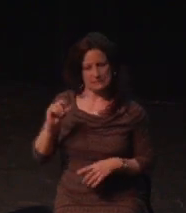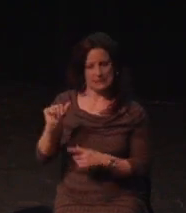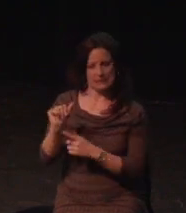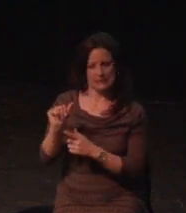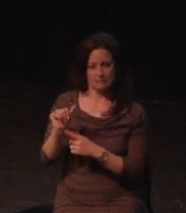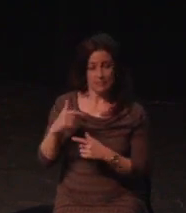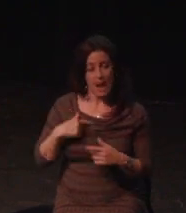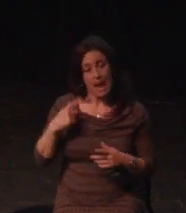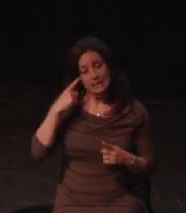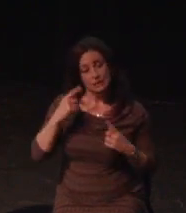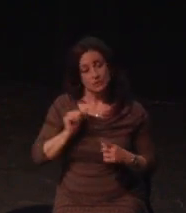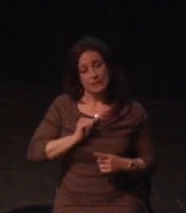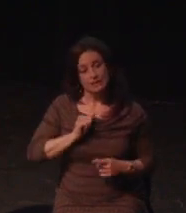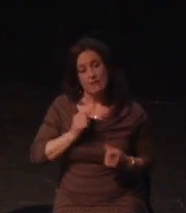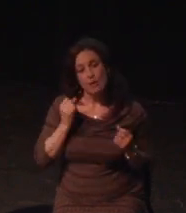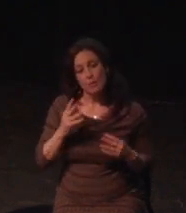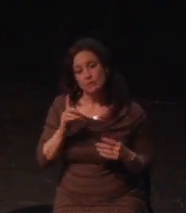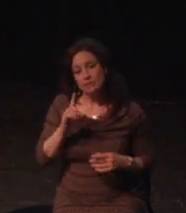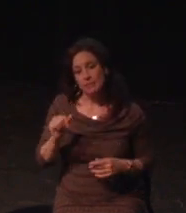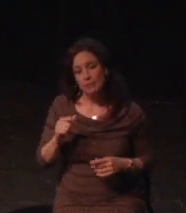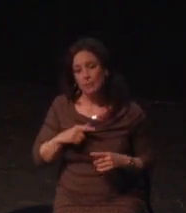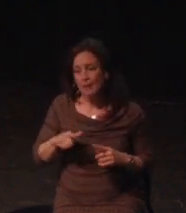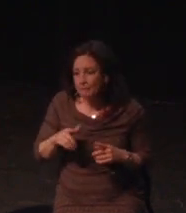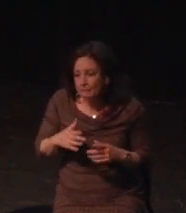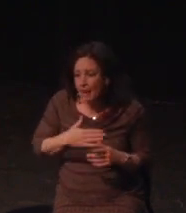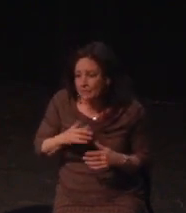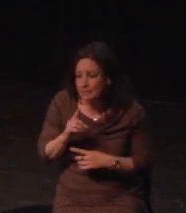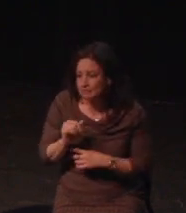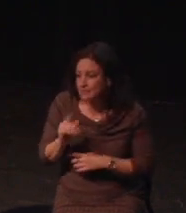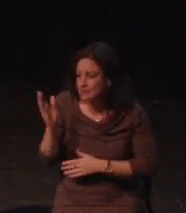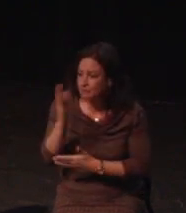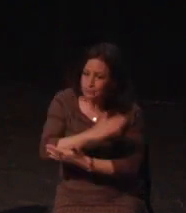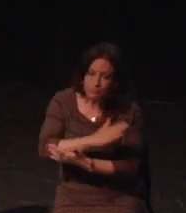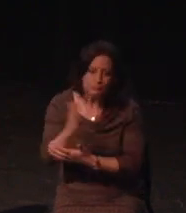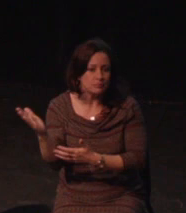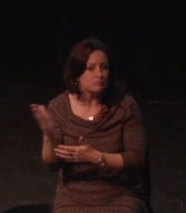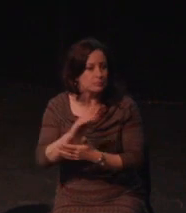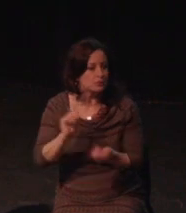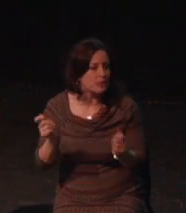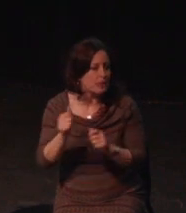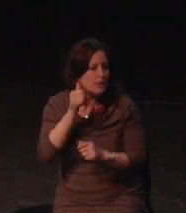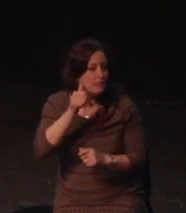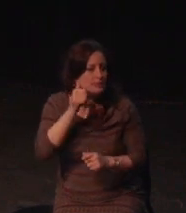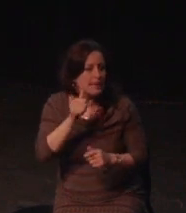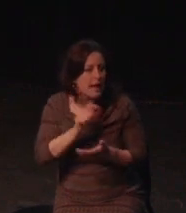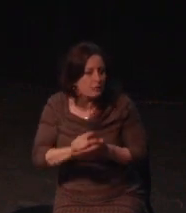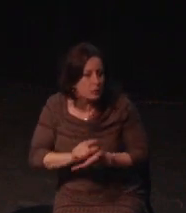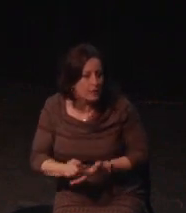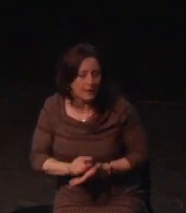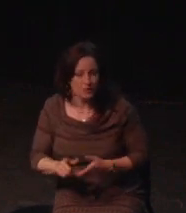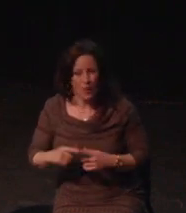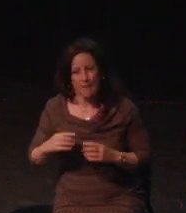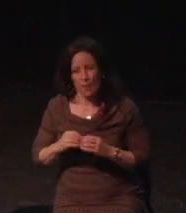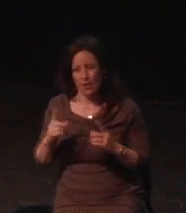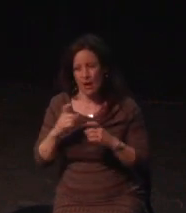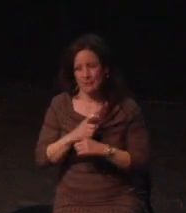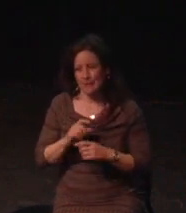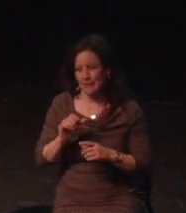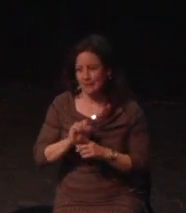but it was significant for me, because it was the moment I discovered accessibility. It was the moment I realized it wasn't me, it was the games,